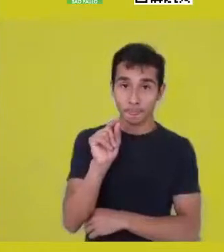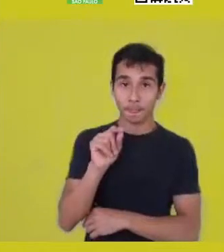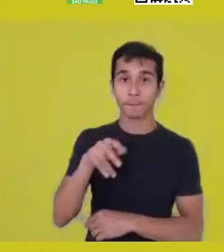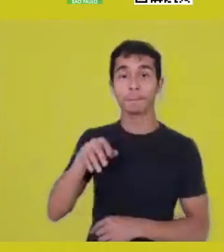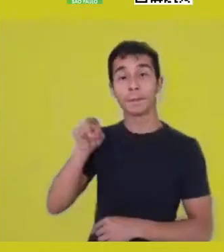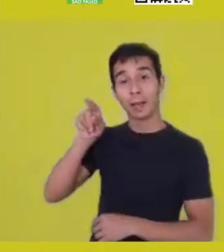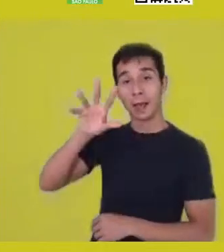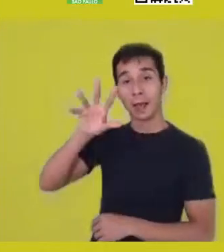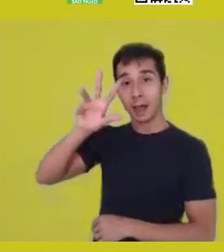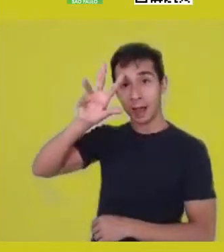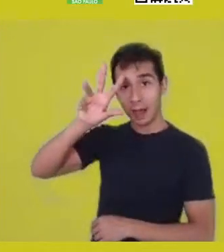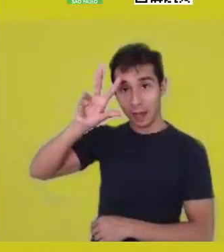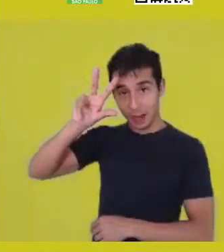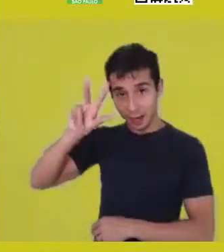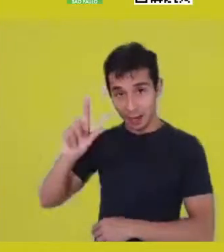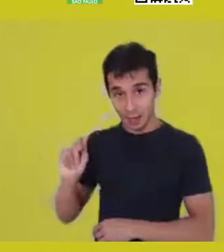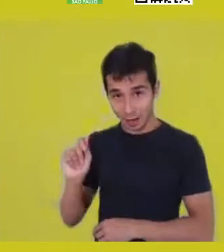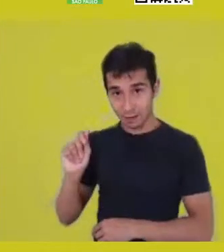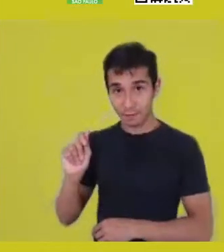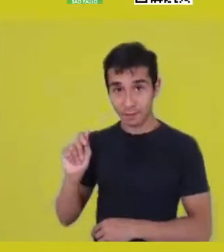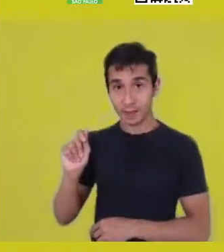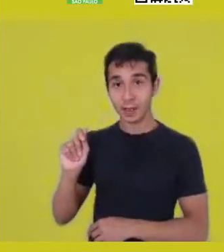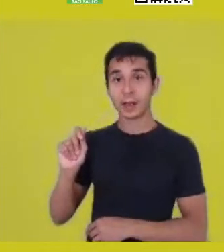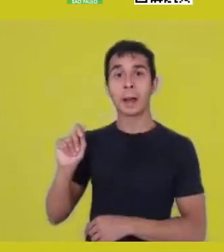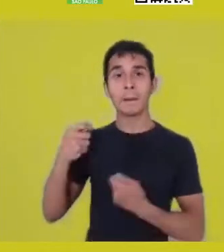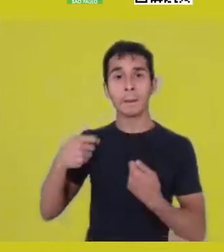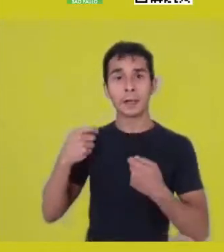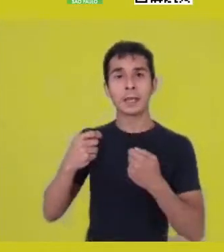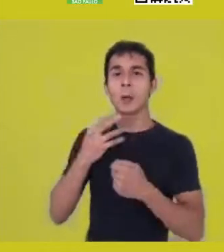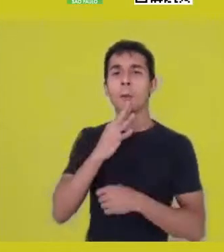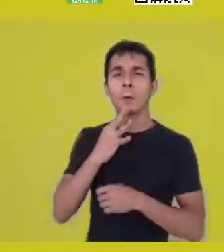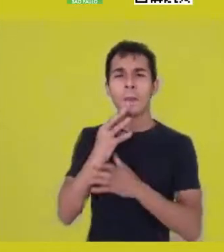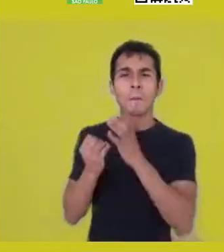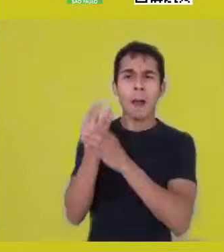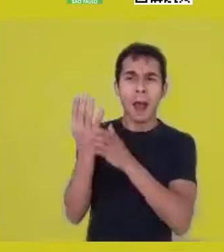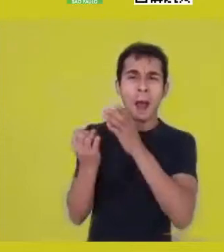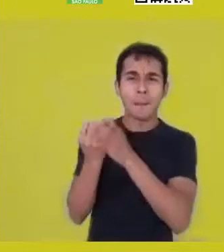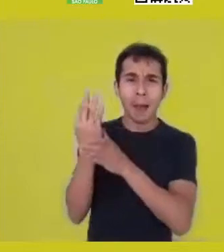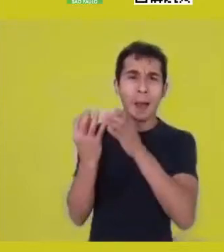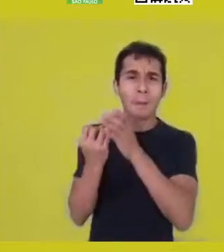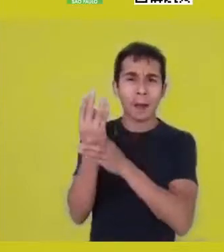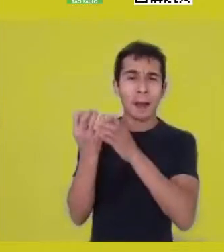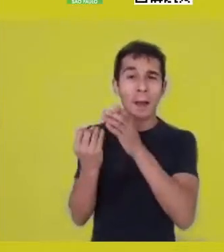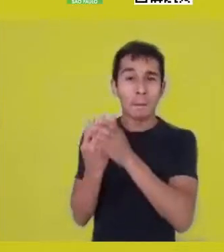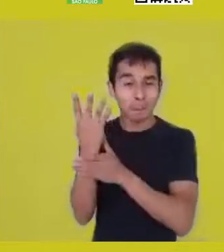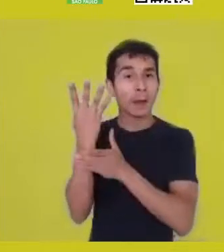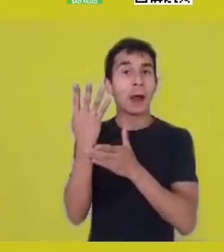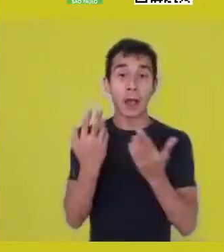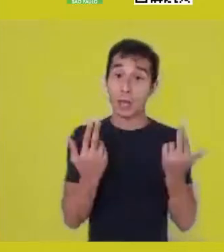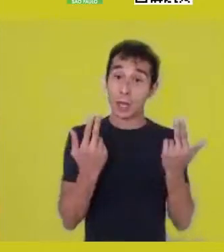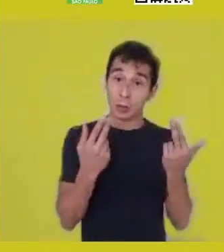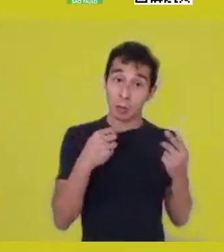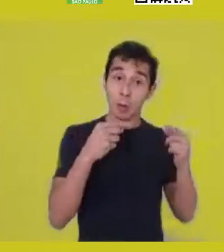what Greece has been for the West. And when we come from a cultural unity in black Africa,